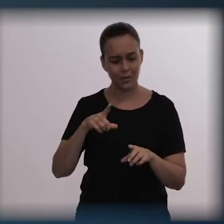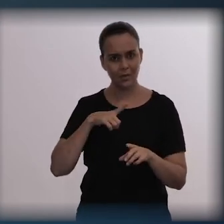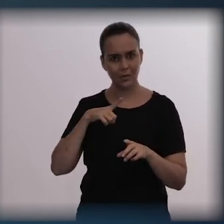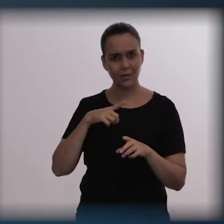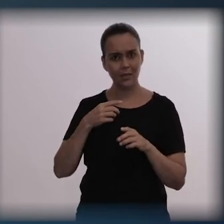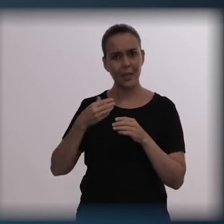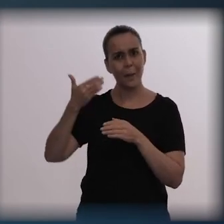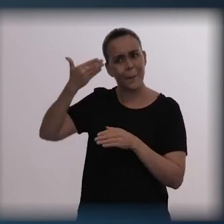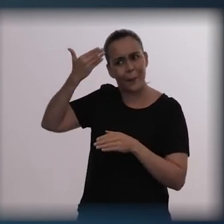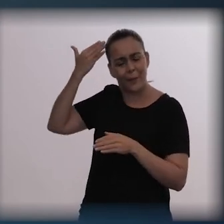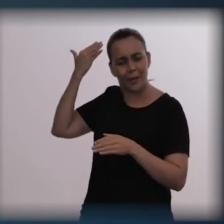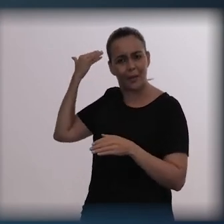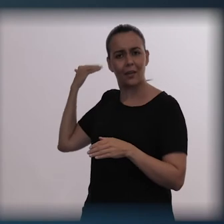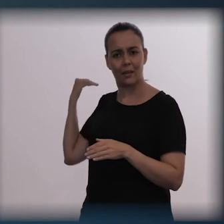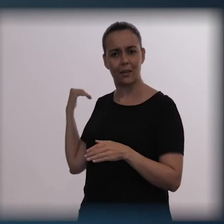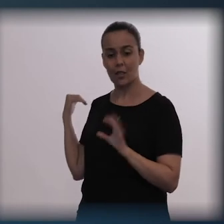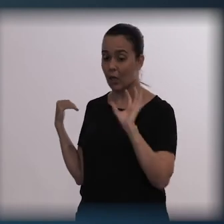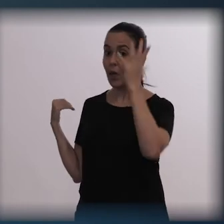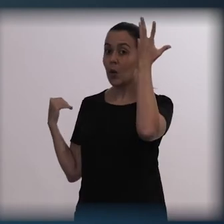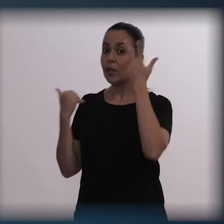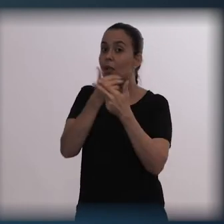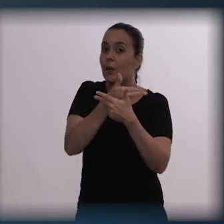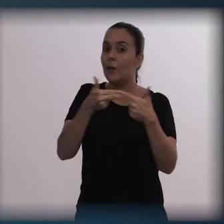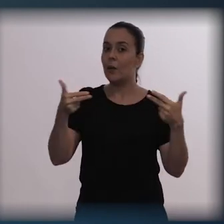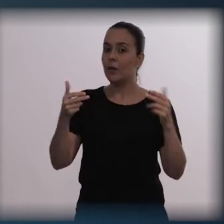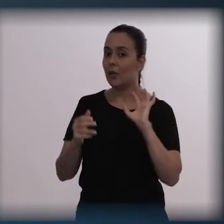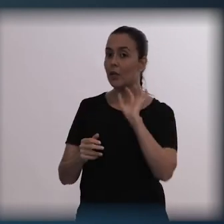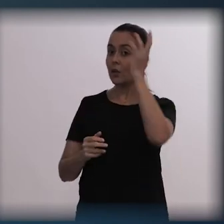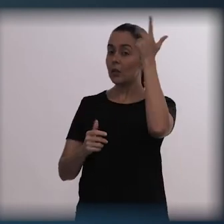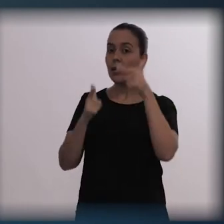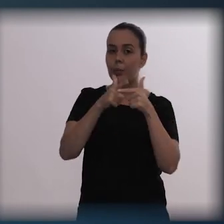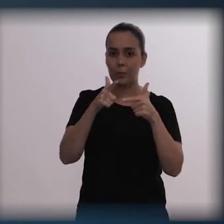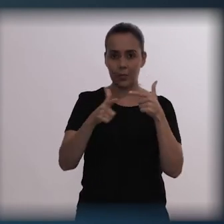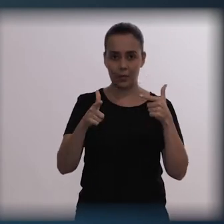And often, these previous steps are not seen